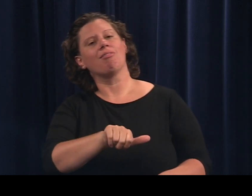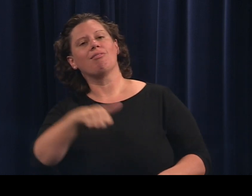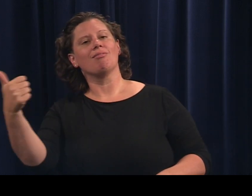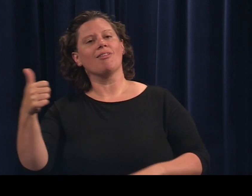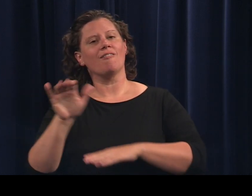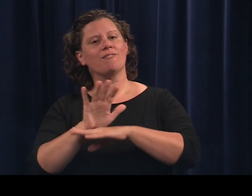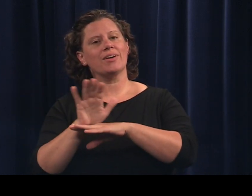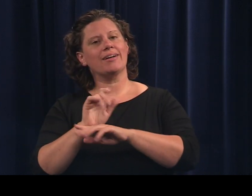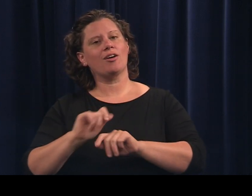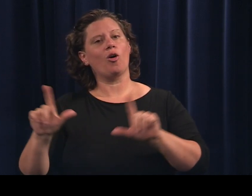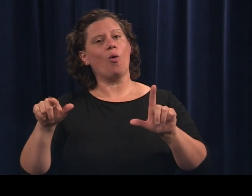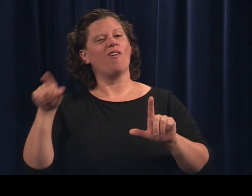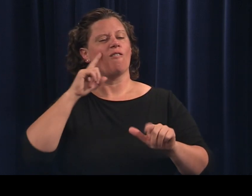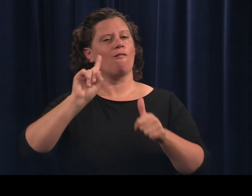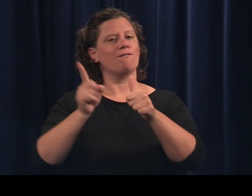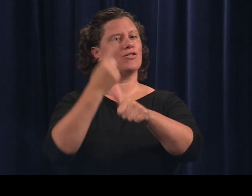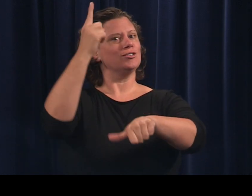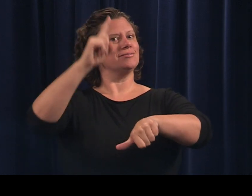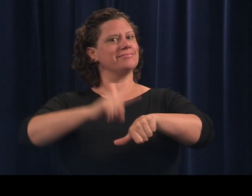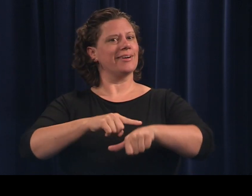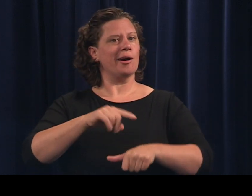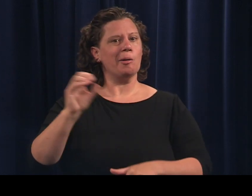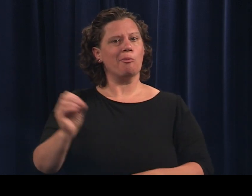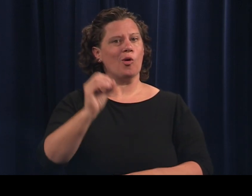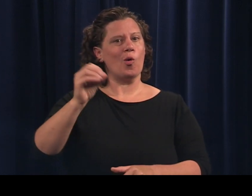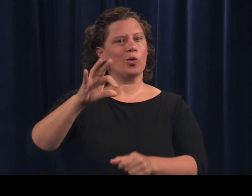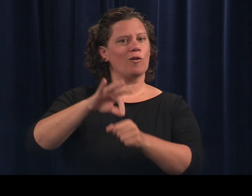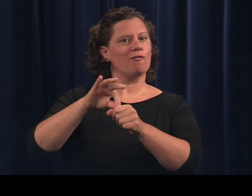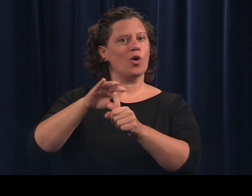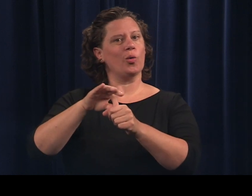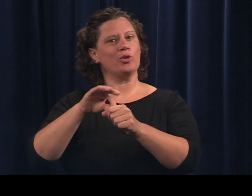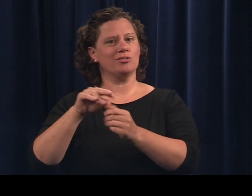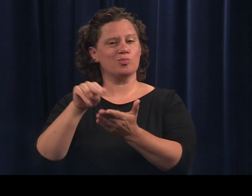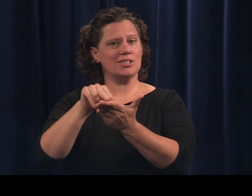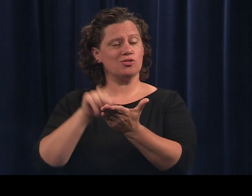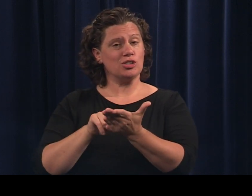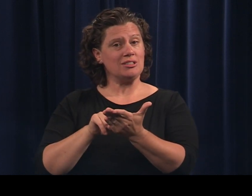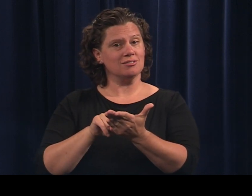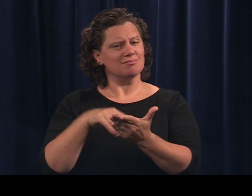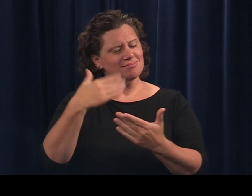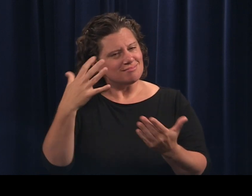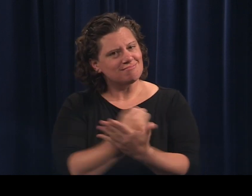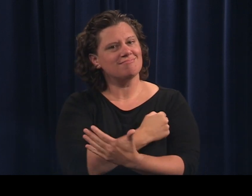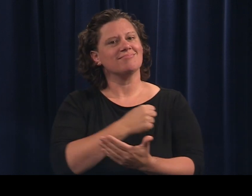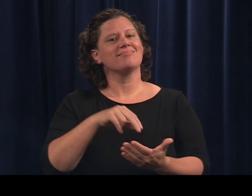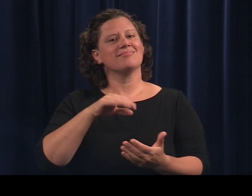Please see our video for a first-time Oregon voter registration entitled